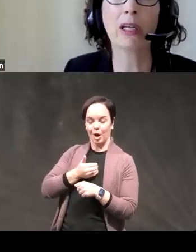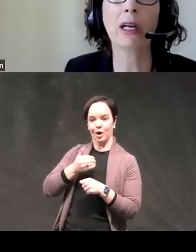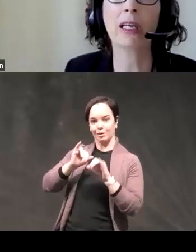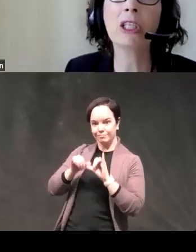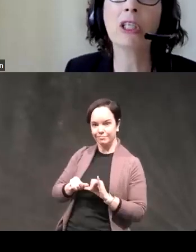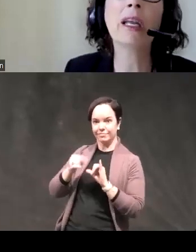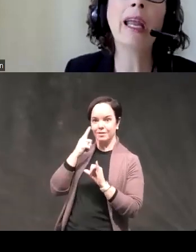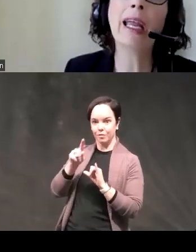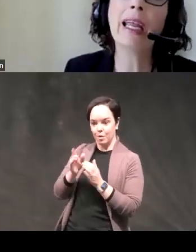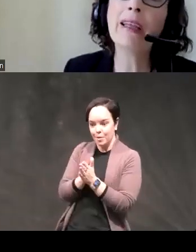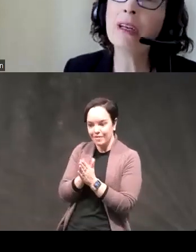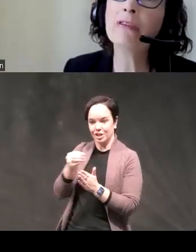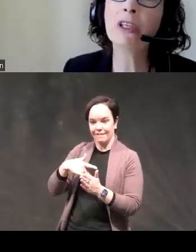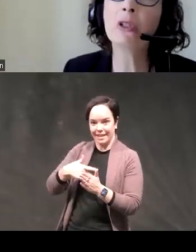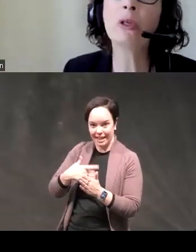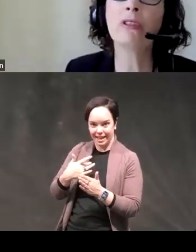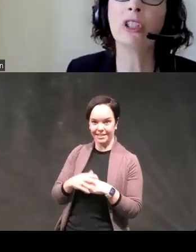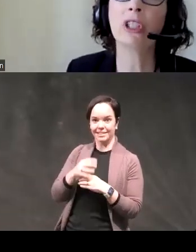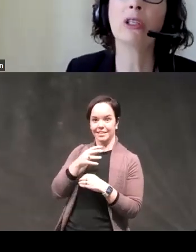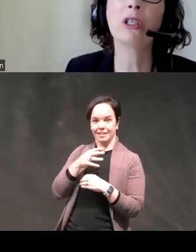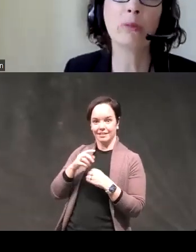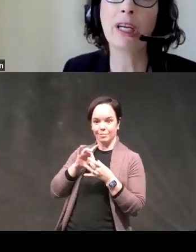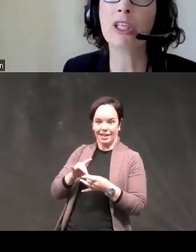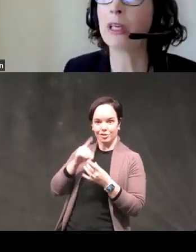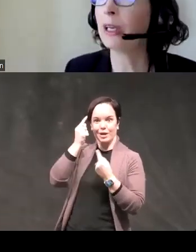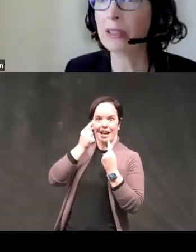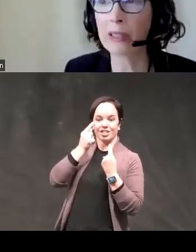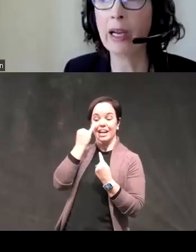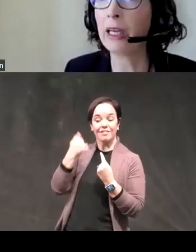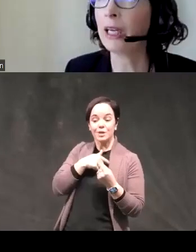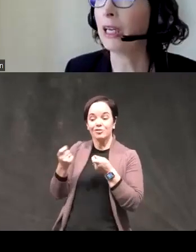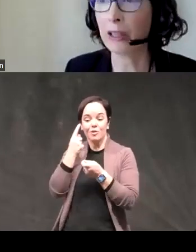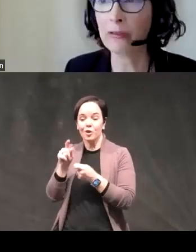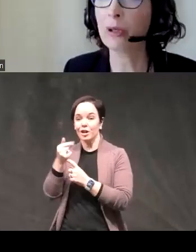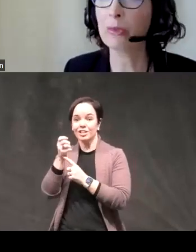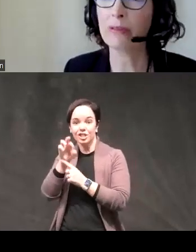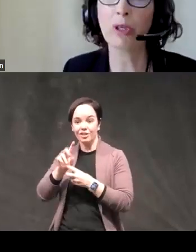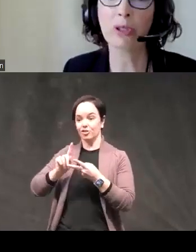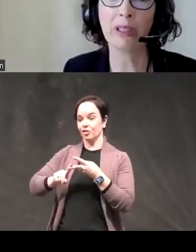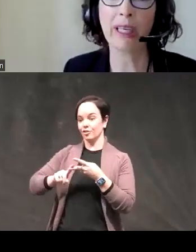and cognition even if we controlled for gender depression anxiety other forms of impulsivity